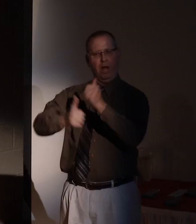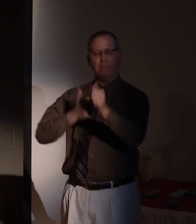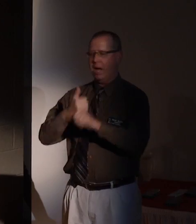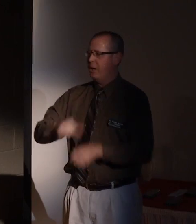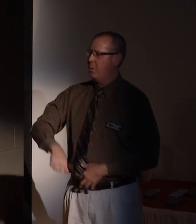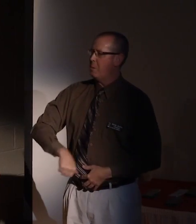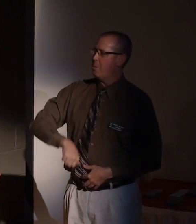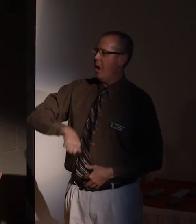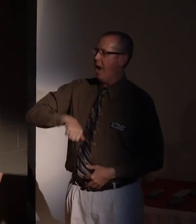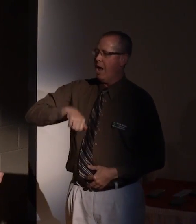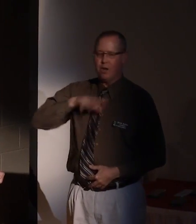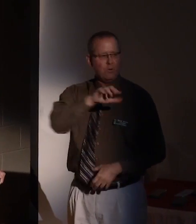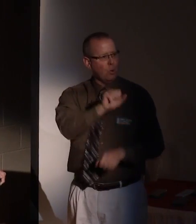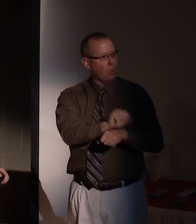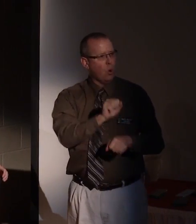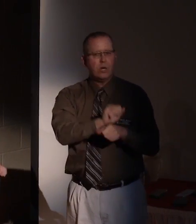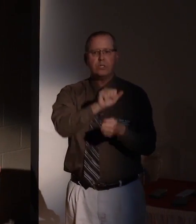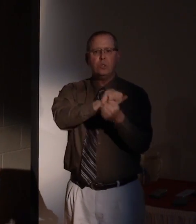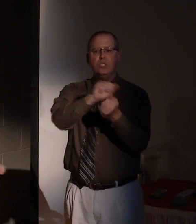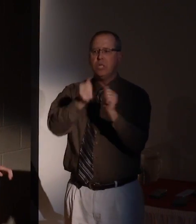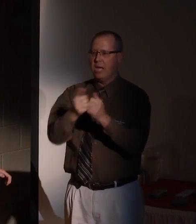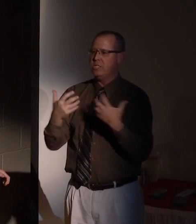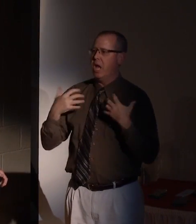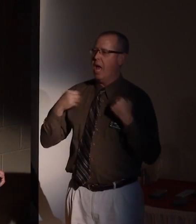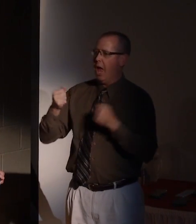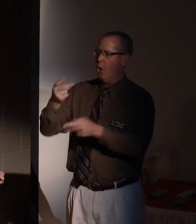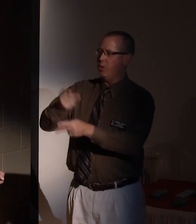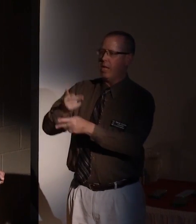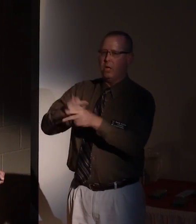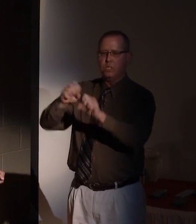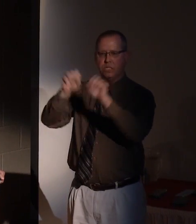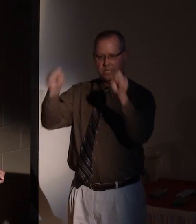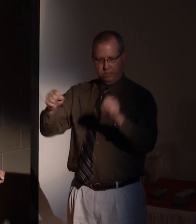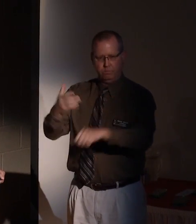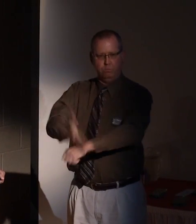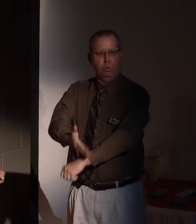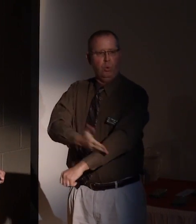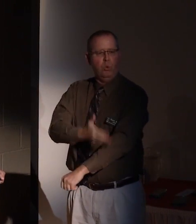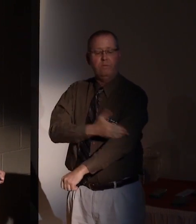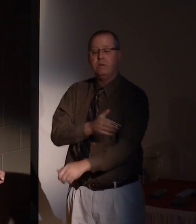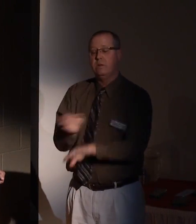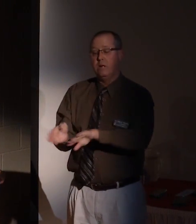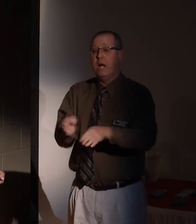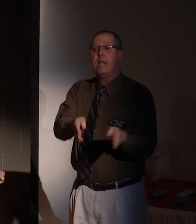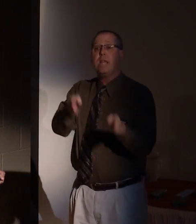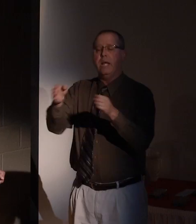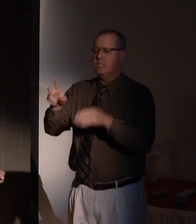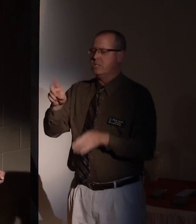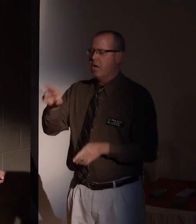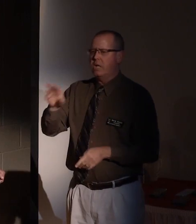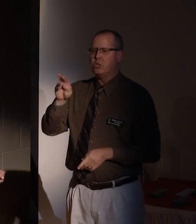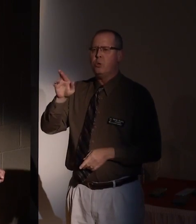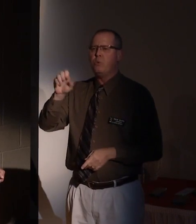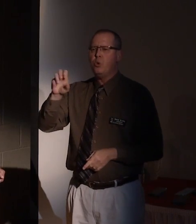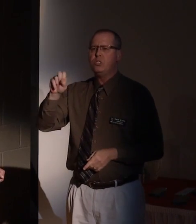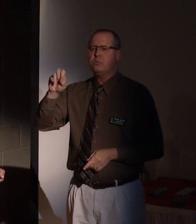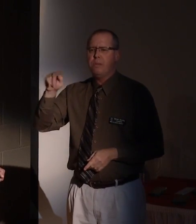that you're doing to change our health care system for the good. Next we present Dr. Bruce Smith.